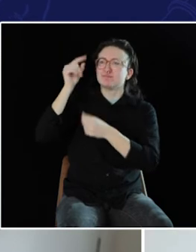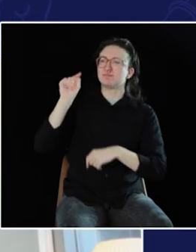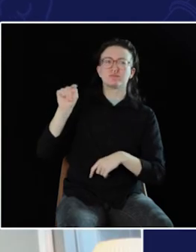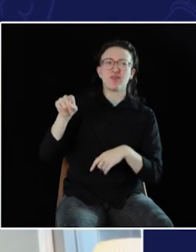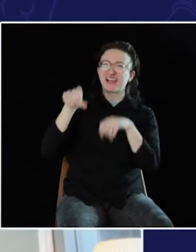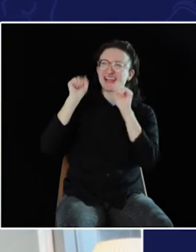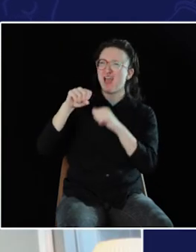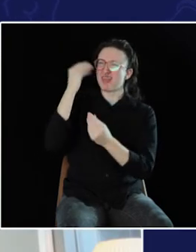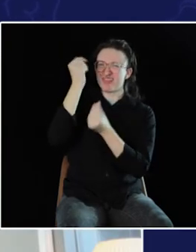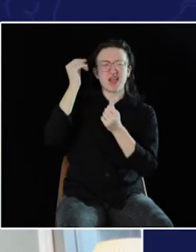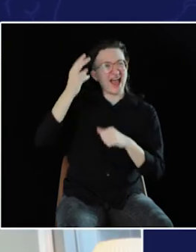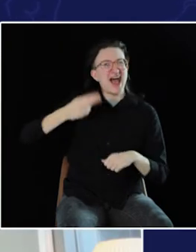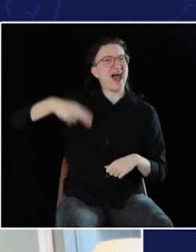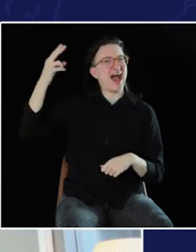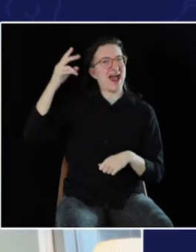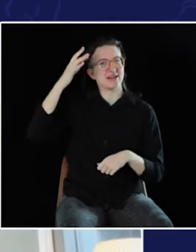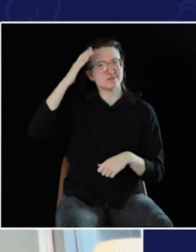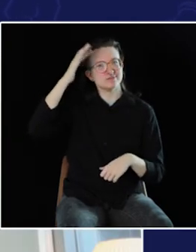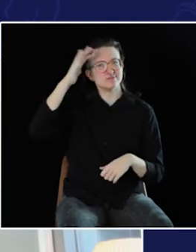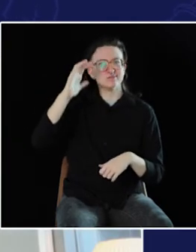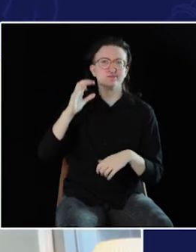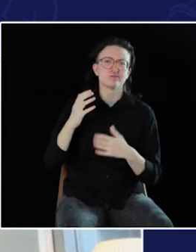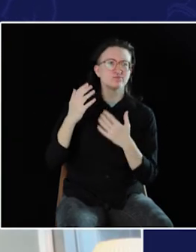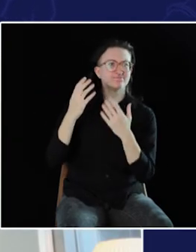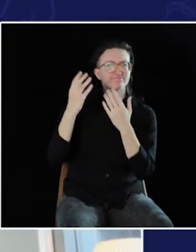Um, they're able to, uh, think at a very high level.